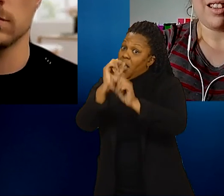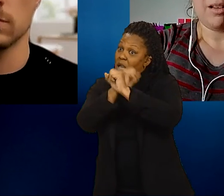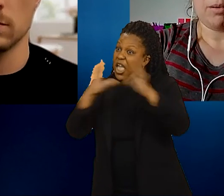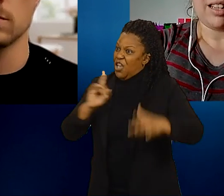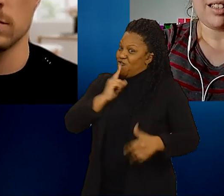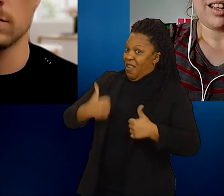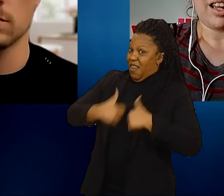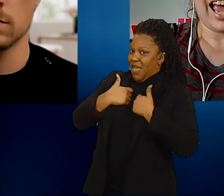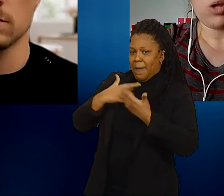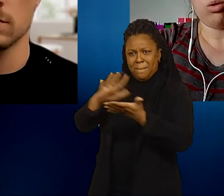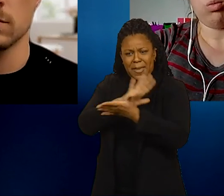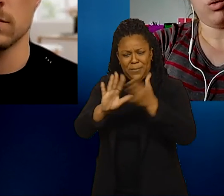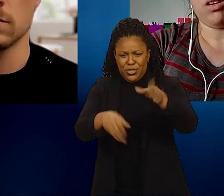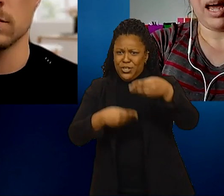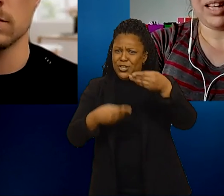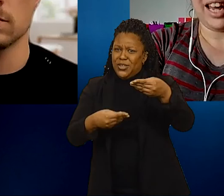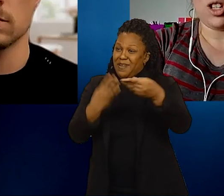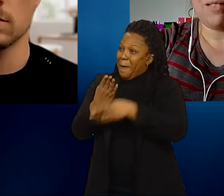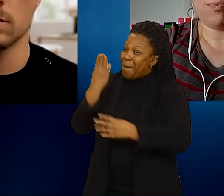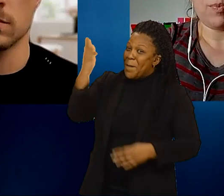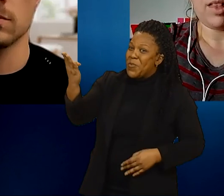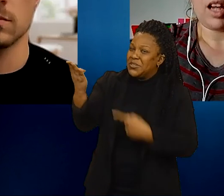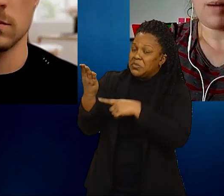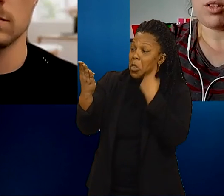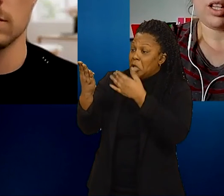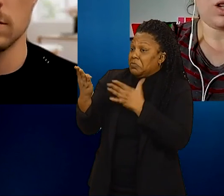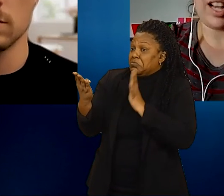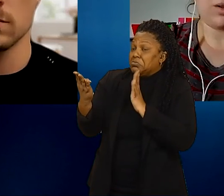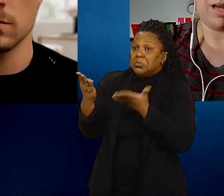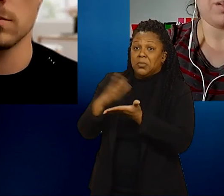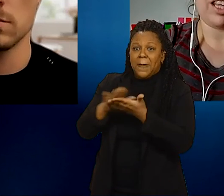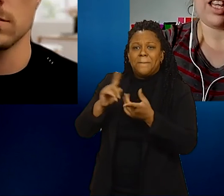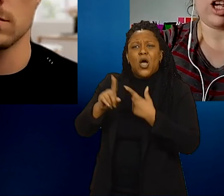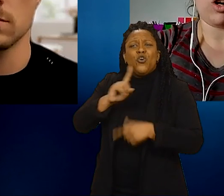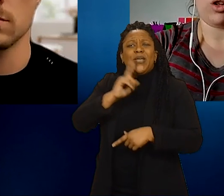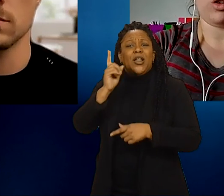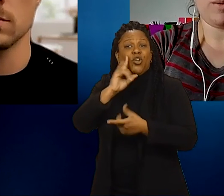but actual real-world application comes. You're not going to be able to hear or learn from that